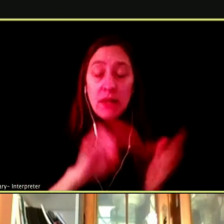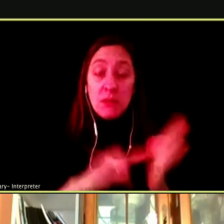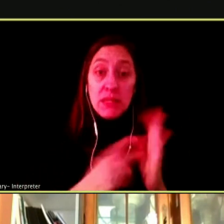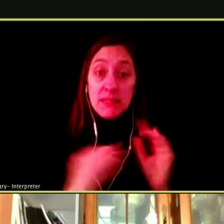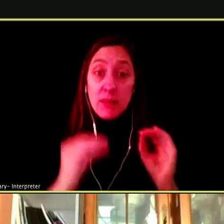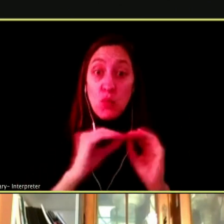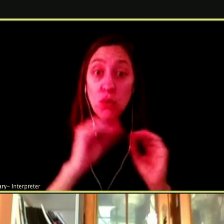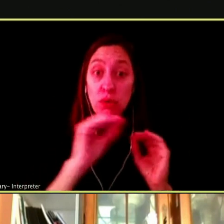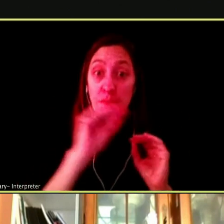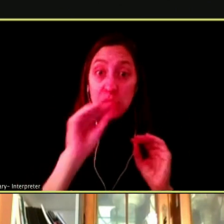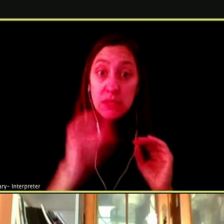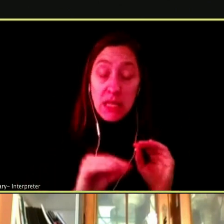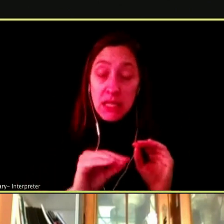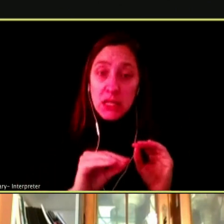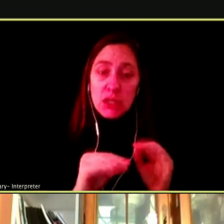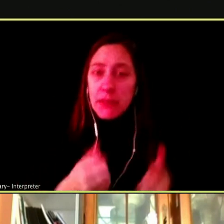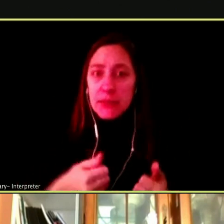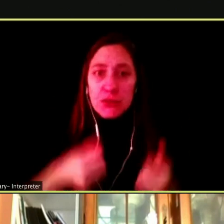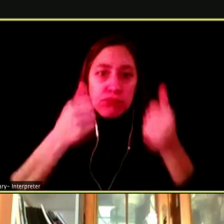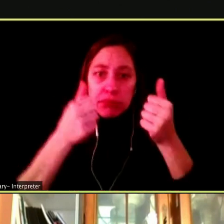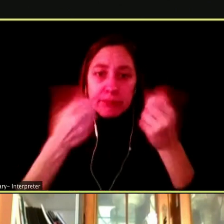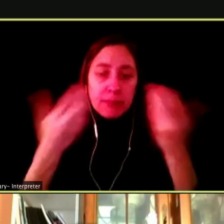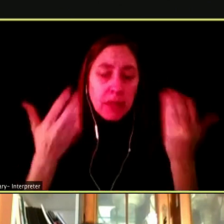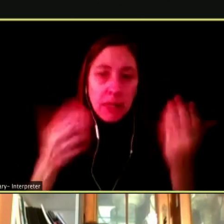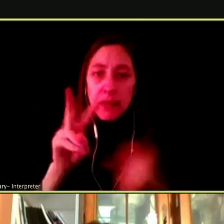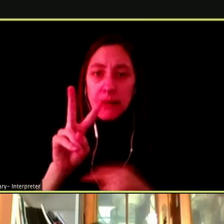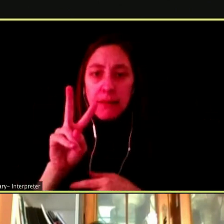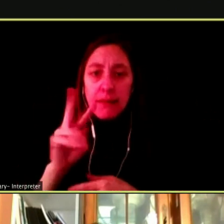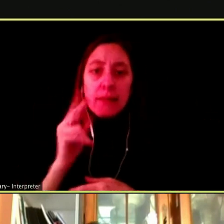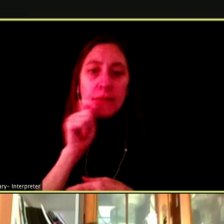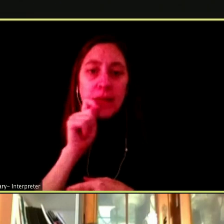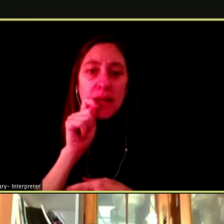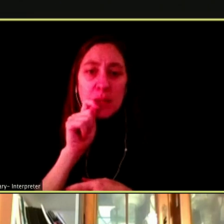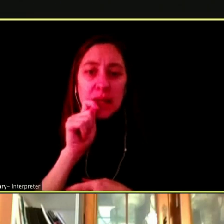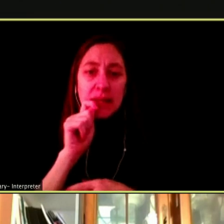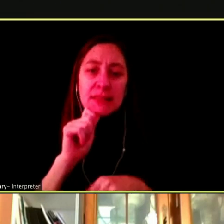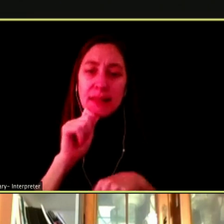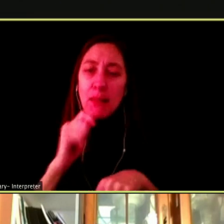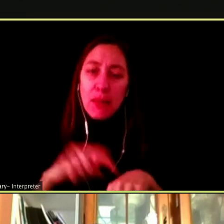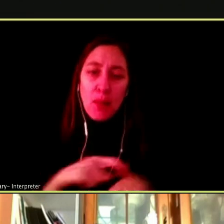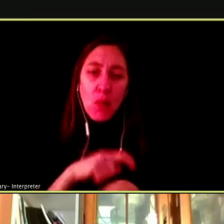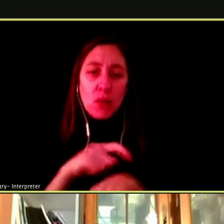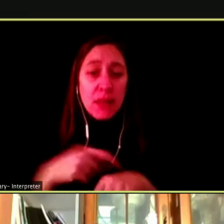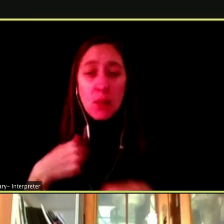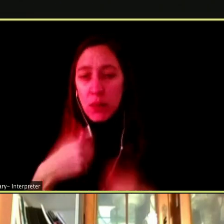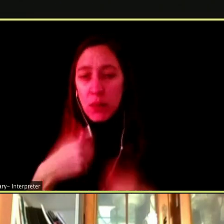SO TREND VAPING HASN'T BEEN AROUND FOR THAT LONG BUT WE DON'T OF LONG-TERM SIDE EFFECTS